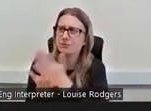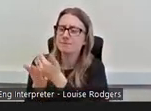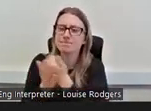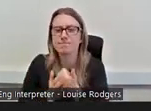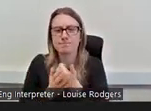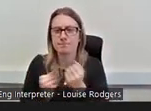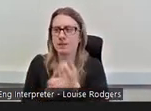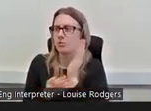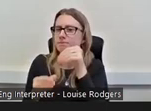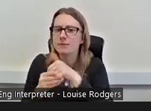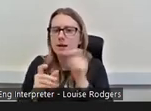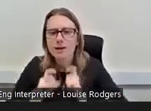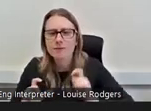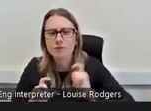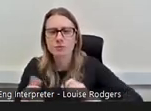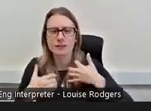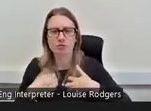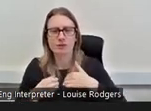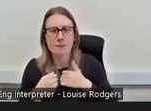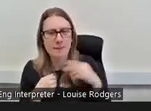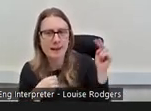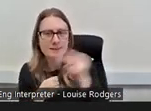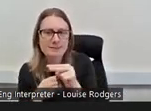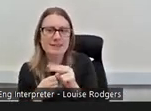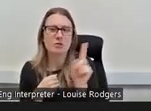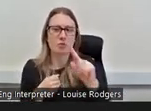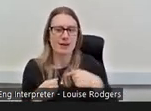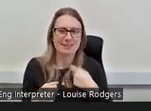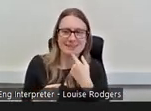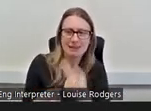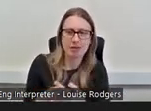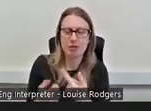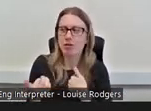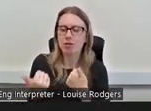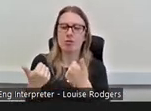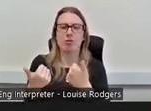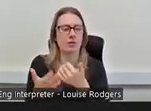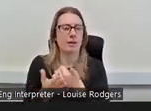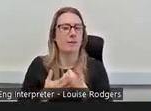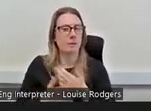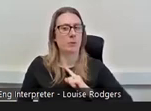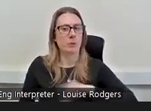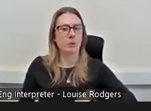in what I had to say and what my perspectives were which really helped, so I think for the fund as